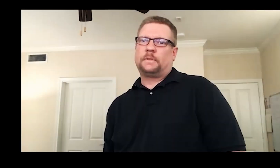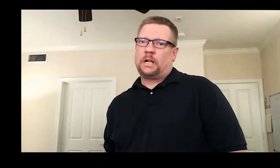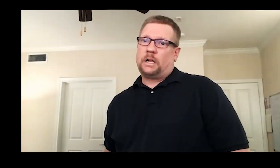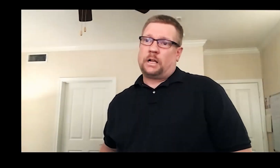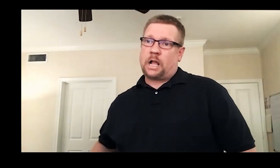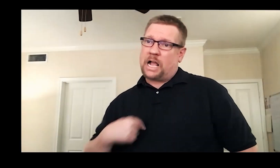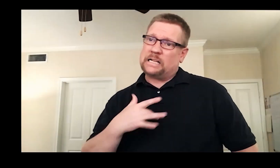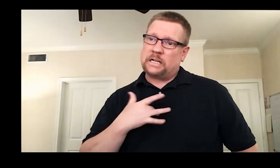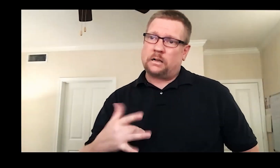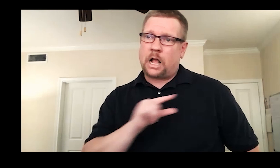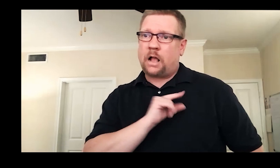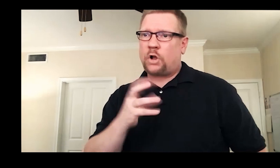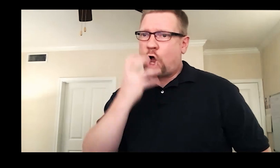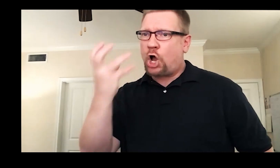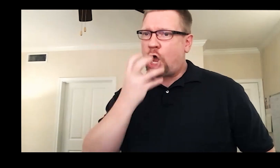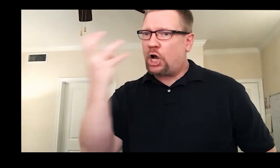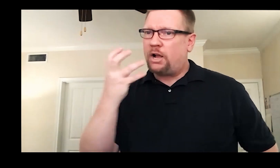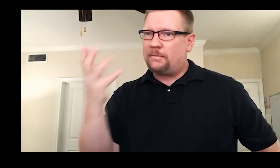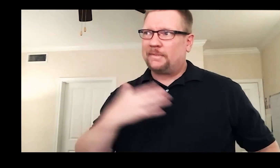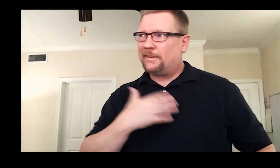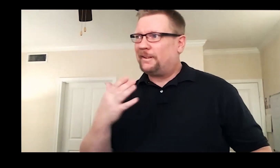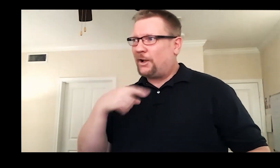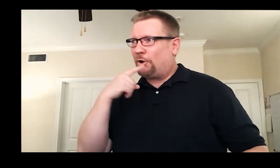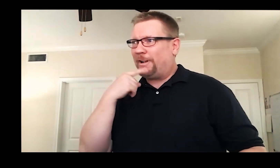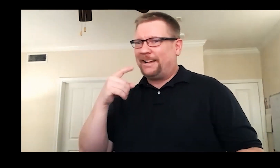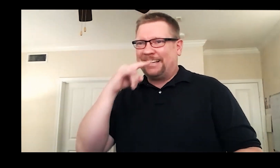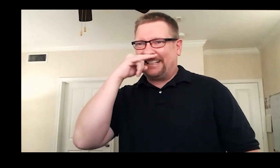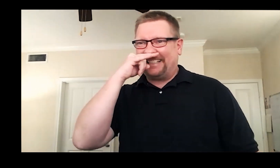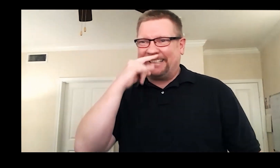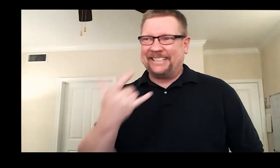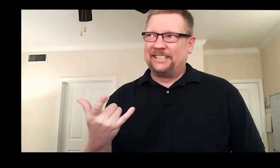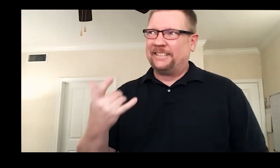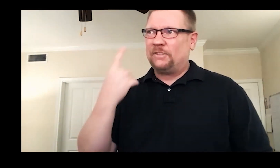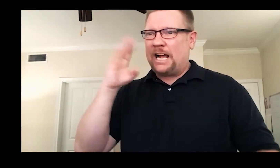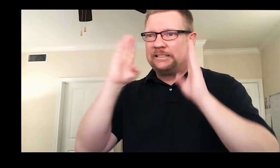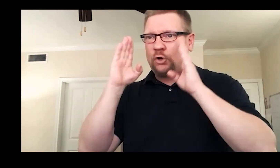My Deaf tendency is I’m guilty of using my voice. I’ll yell at hearing kids to get